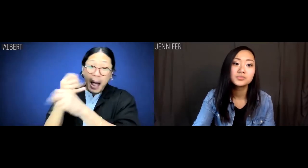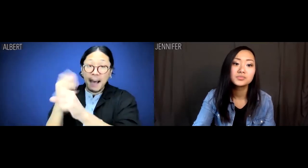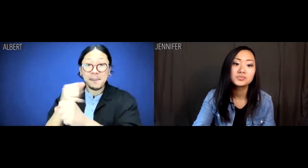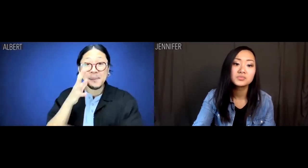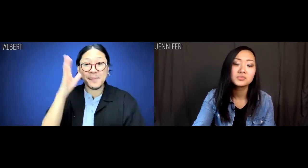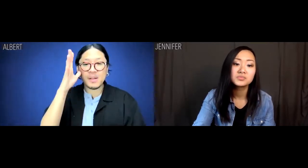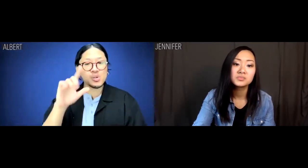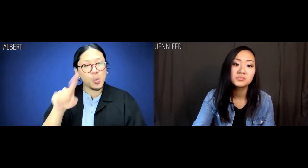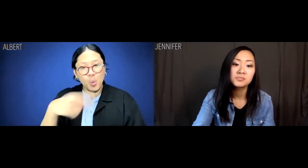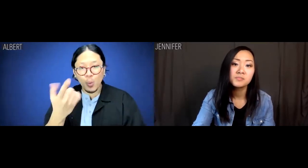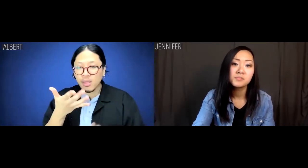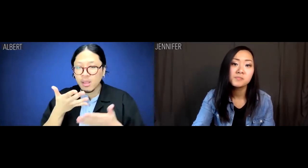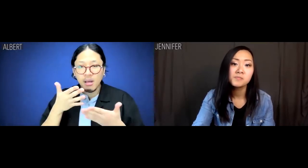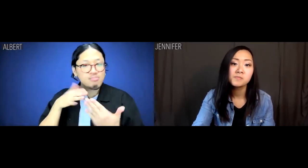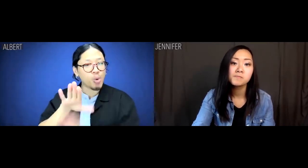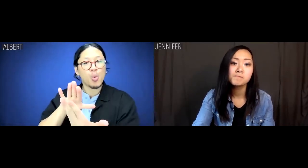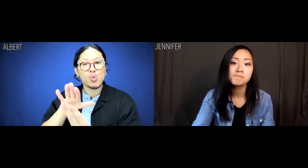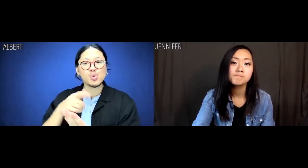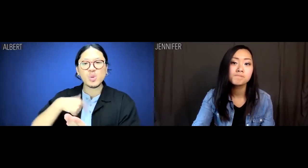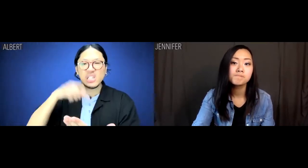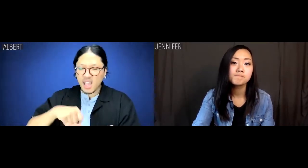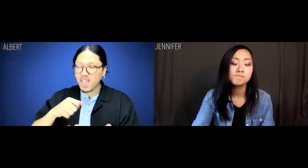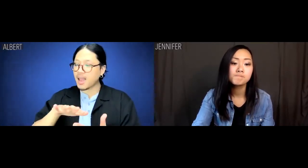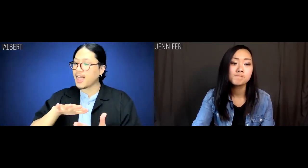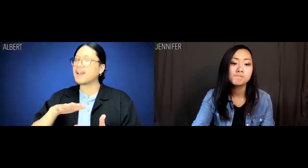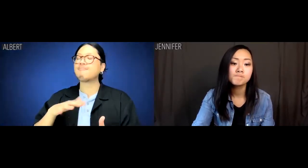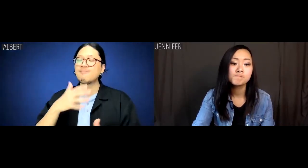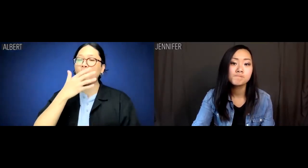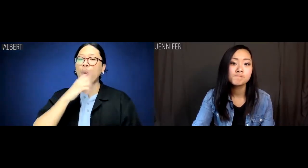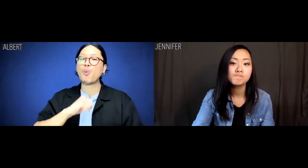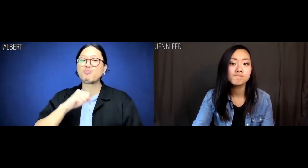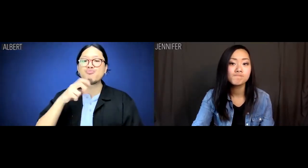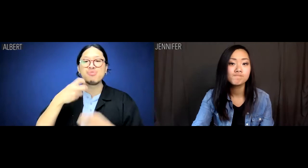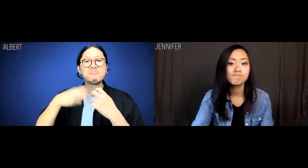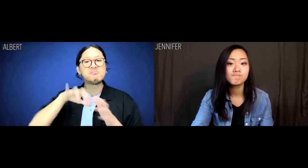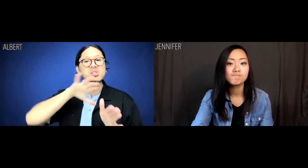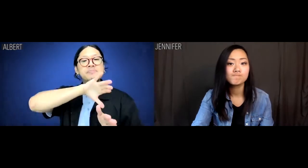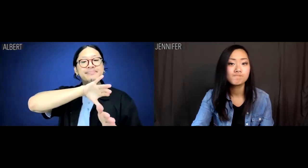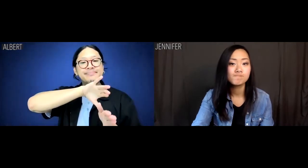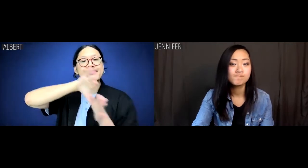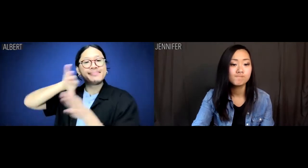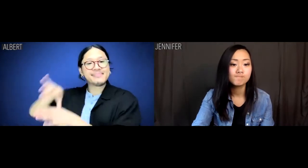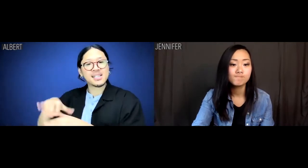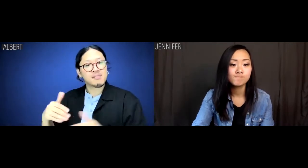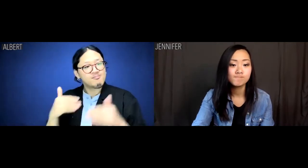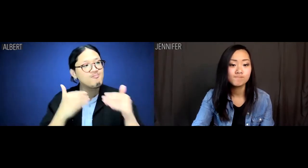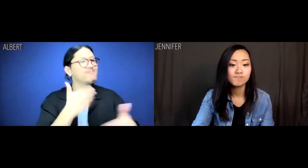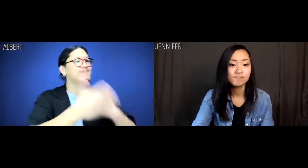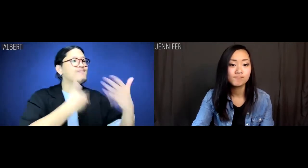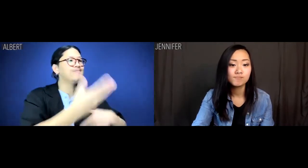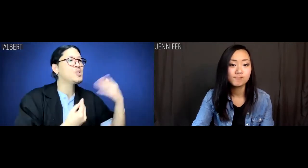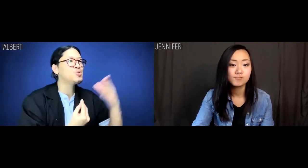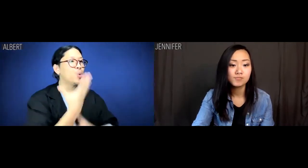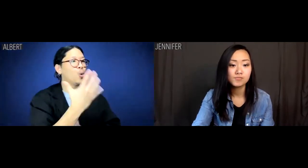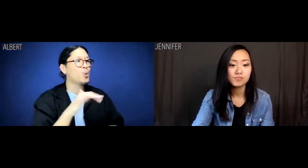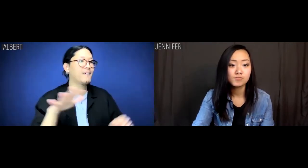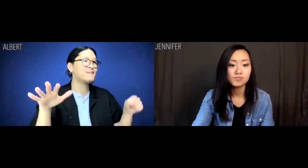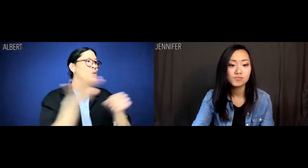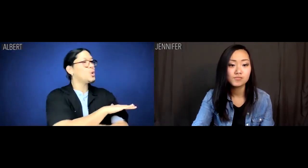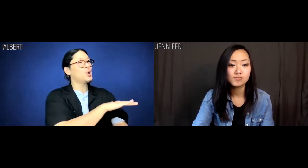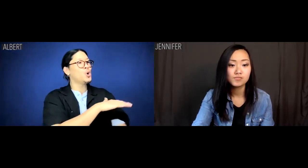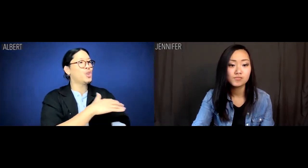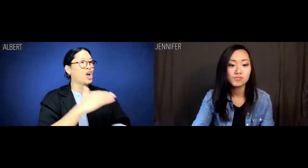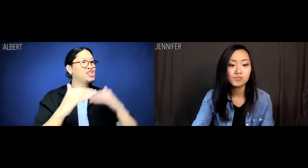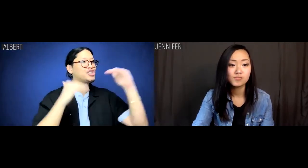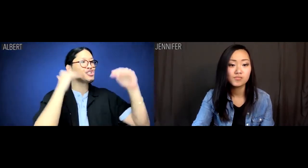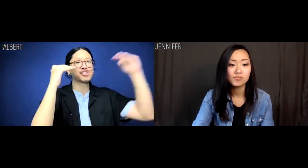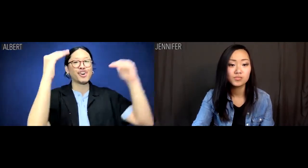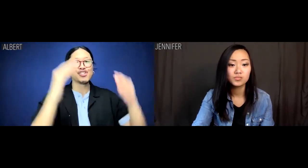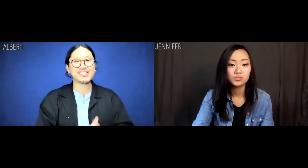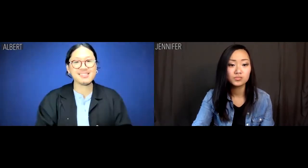Yelling at our parents is the only way we can shed our old hang ups and move on to be full grown adults.